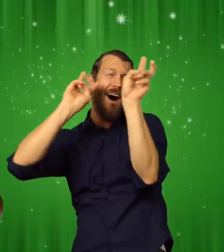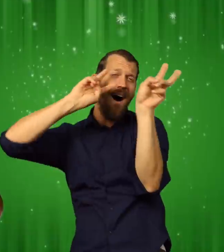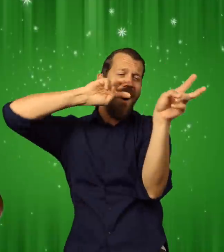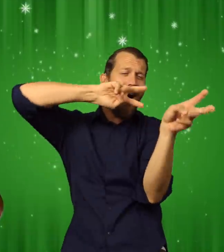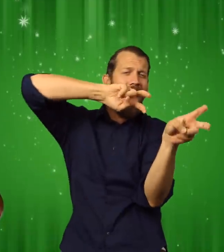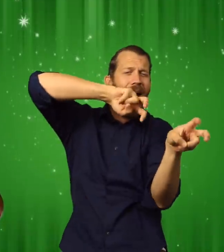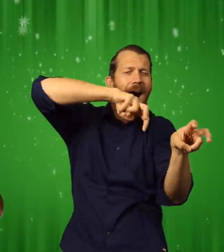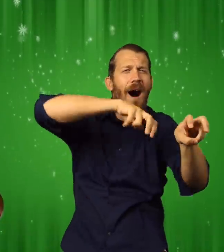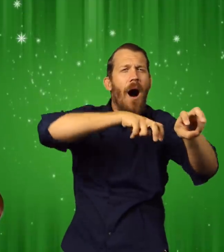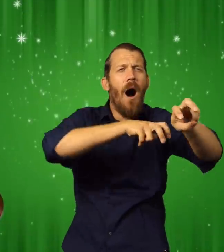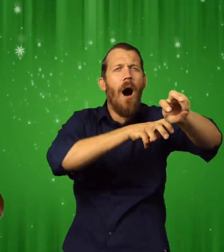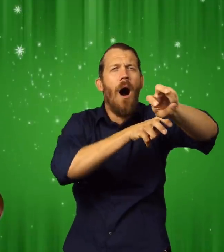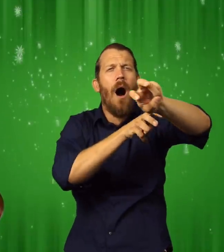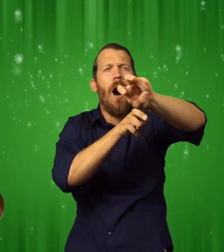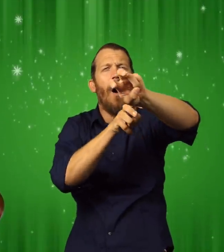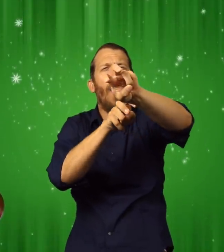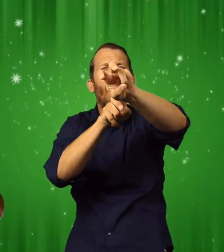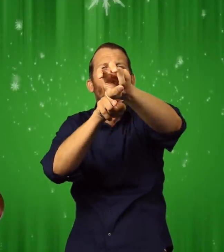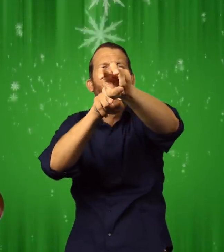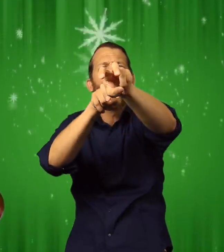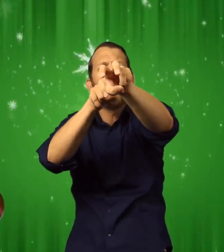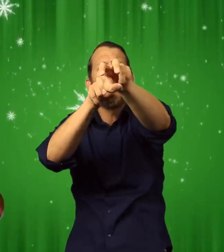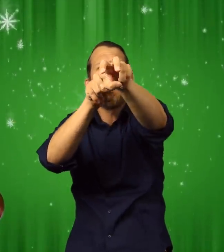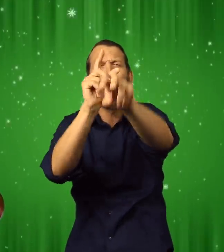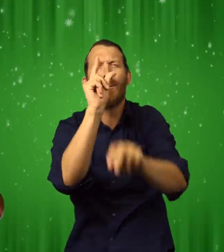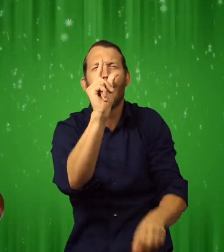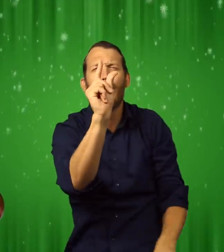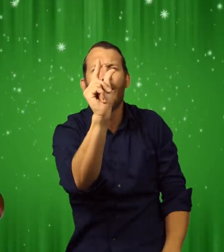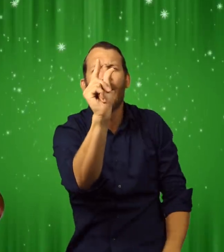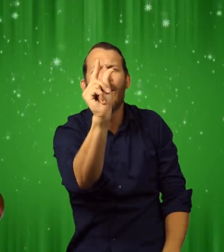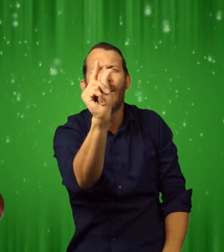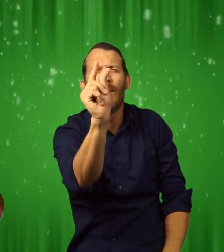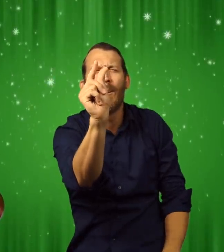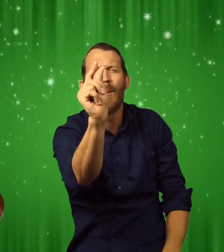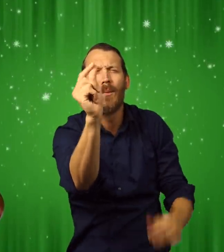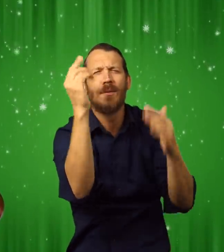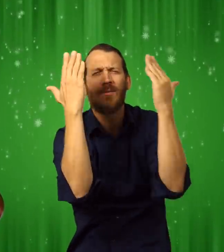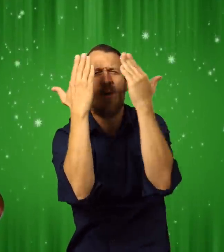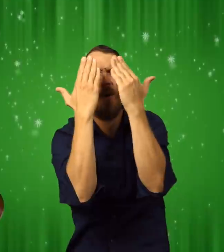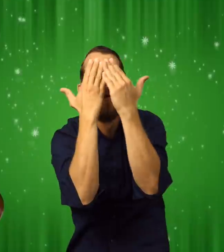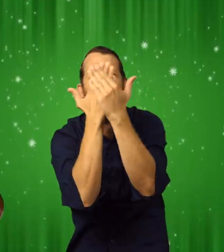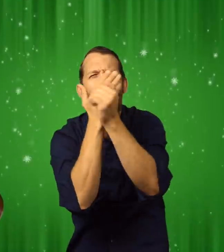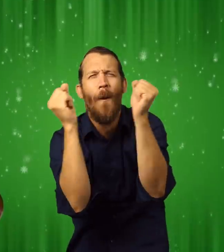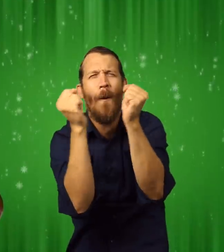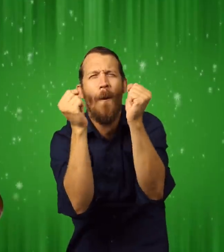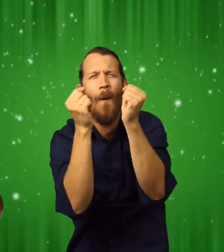Santa circled once above us then disappeared into the cold dark polar sky.